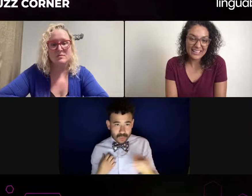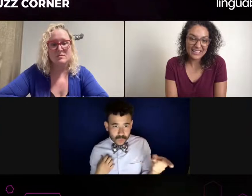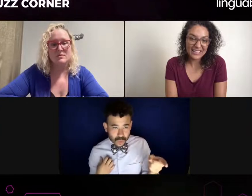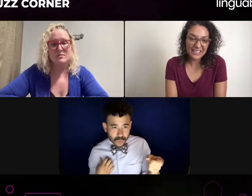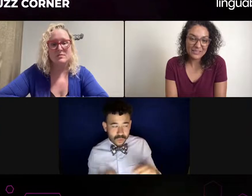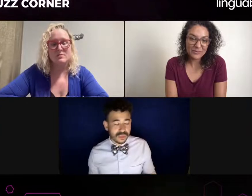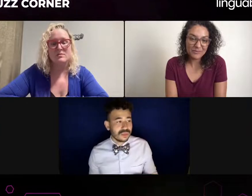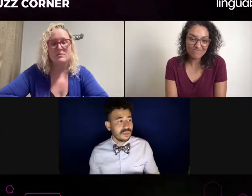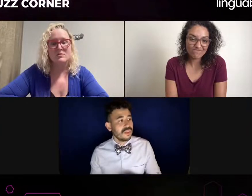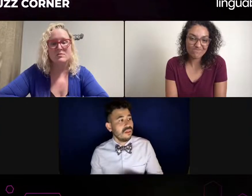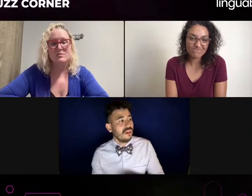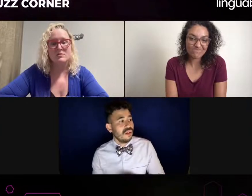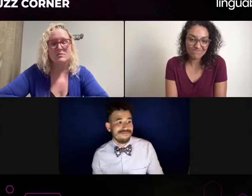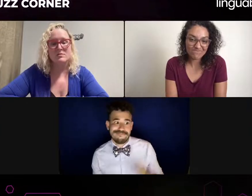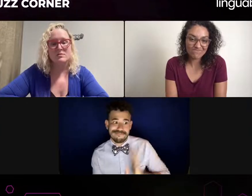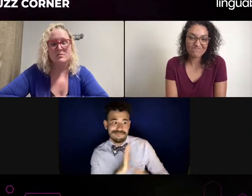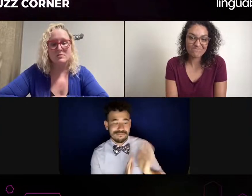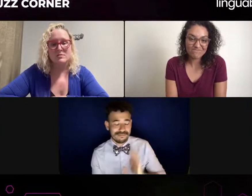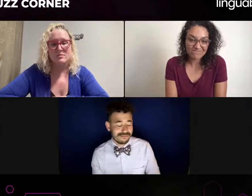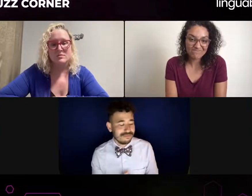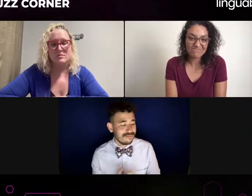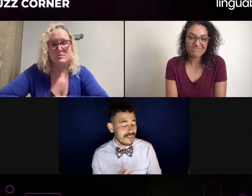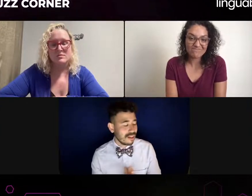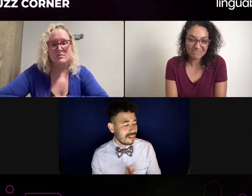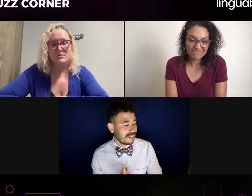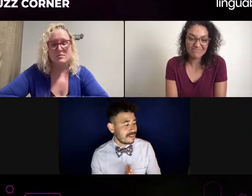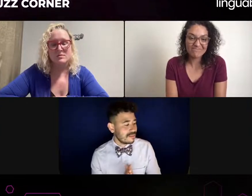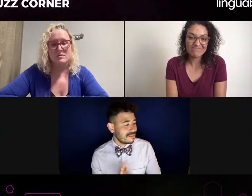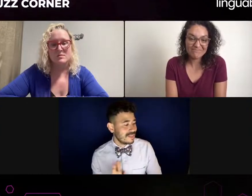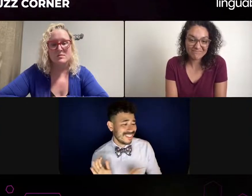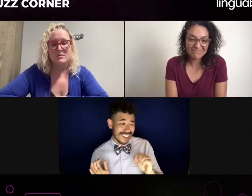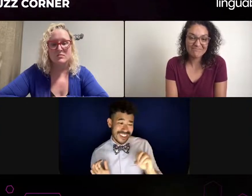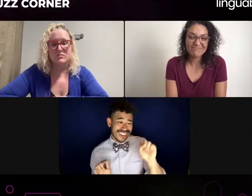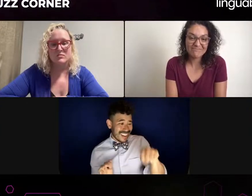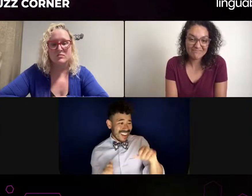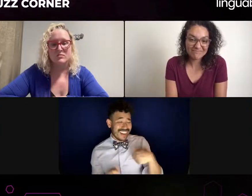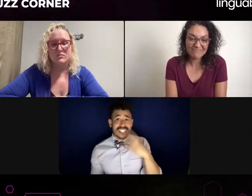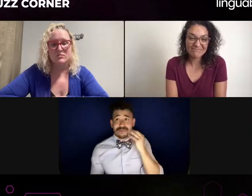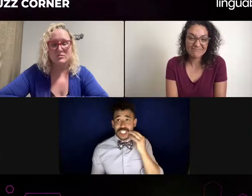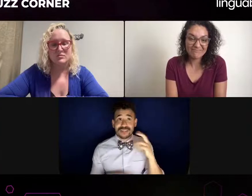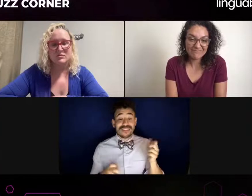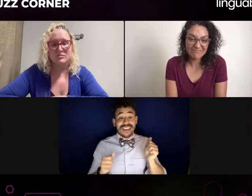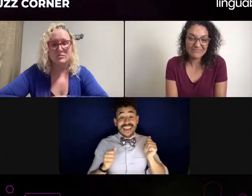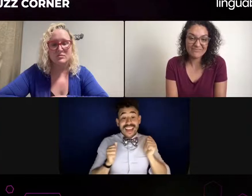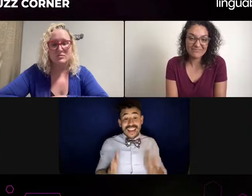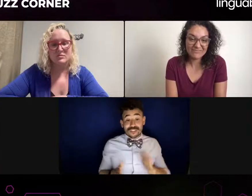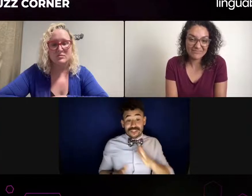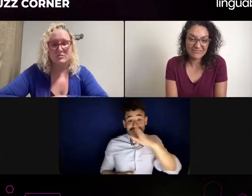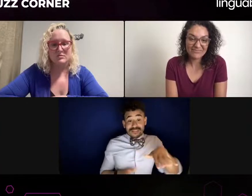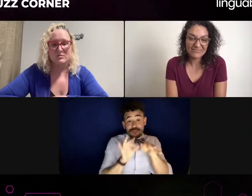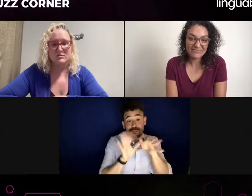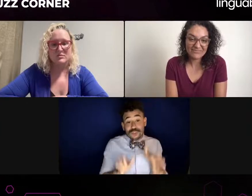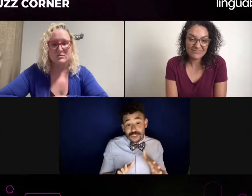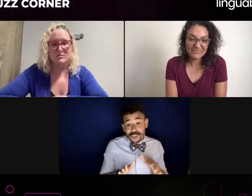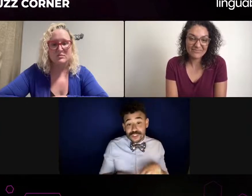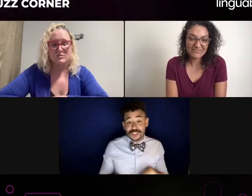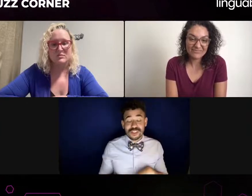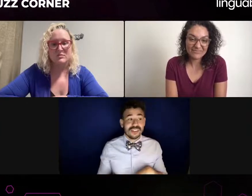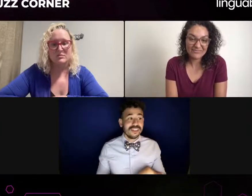And again, each deaf performer varies. It's different. They all have their own preferences. That makes sense. You don't want to be distracted right? By the interpreter? Yeah.